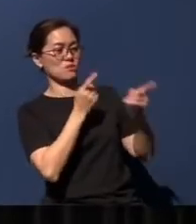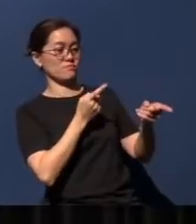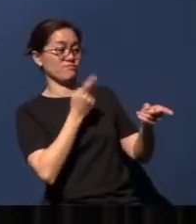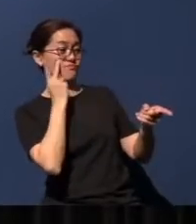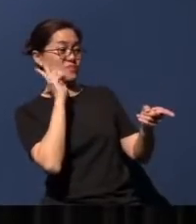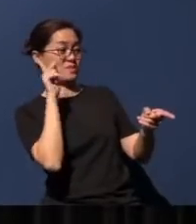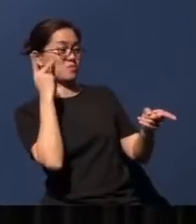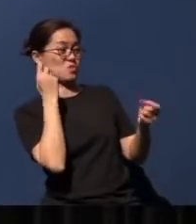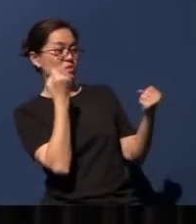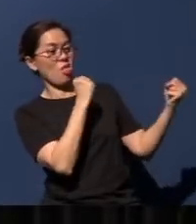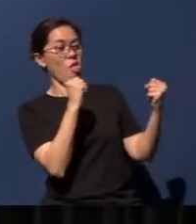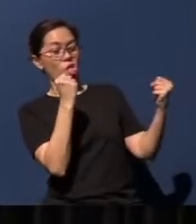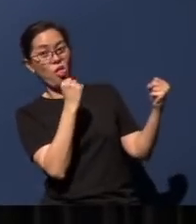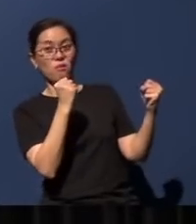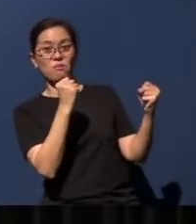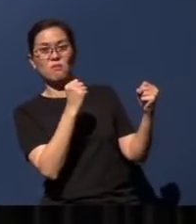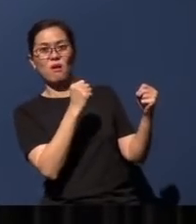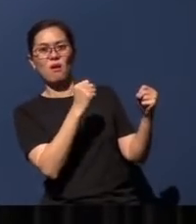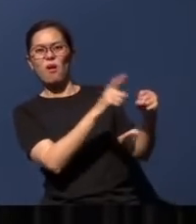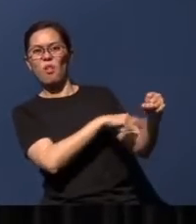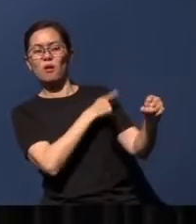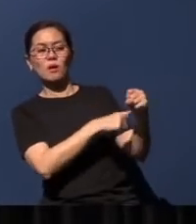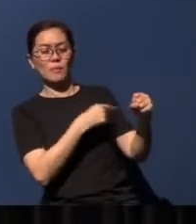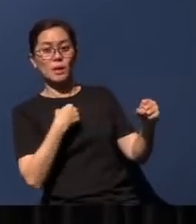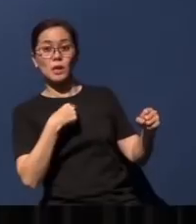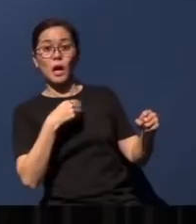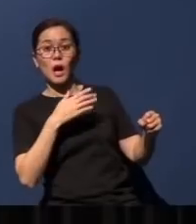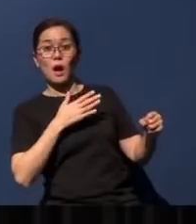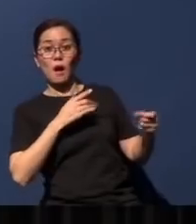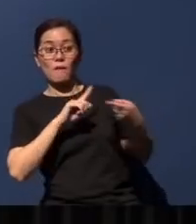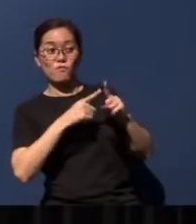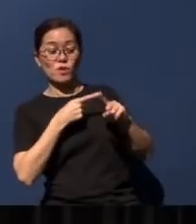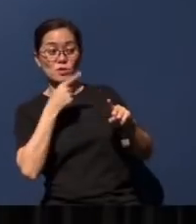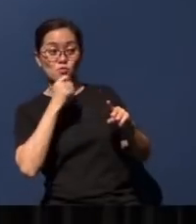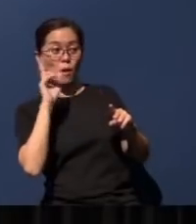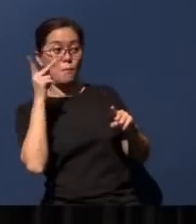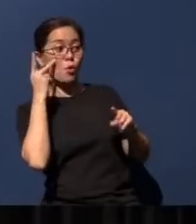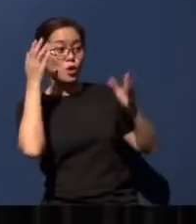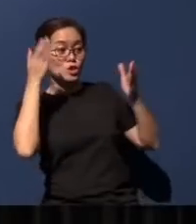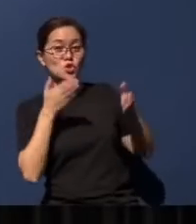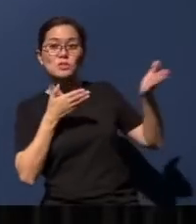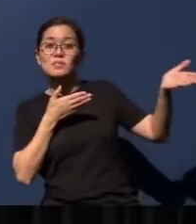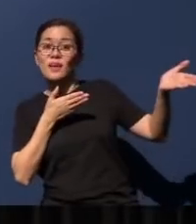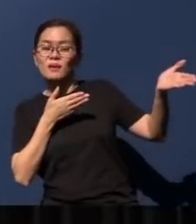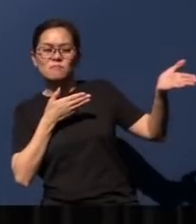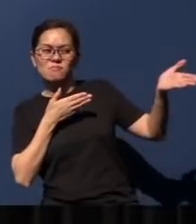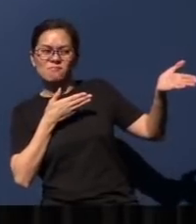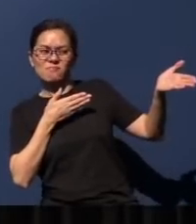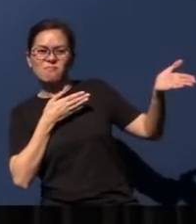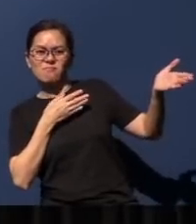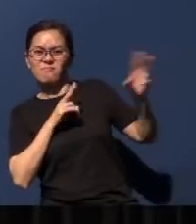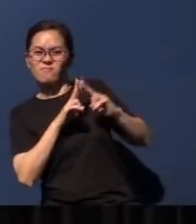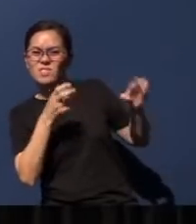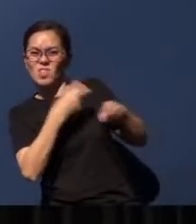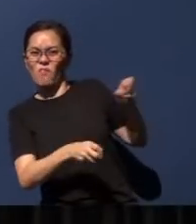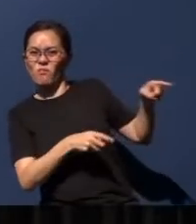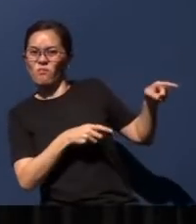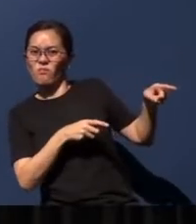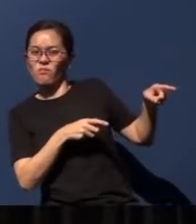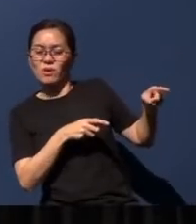for so long. I have friends who are politicians there. Wow, it is very very tough. See, our world